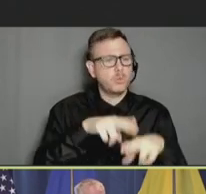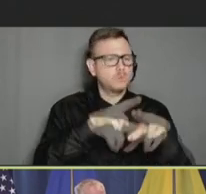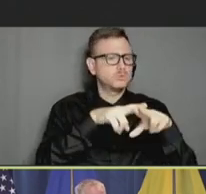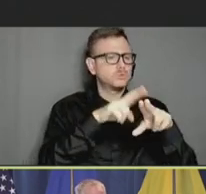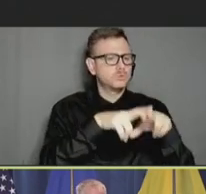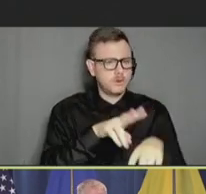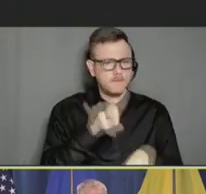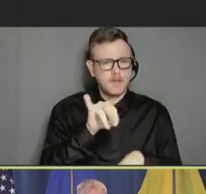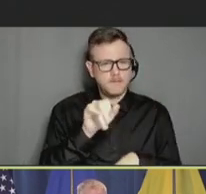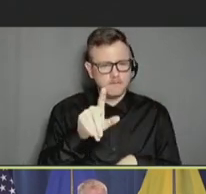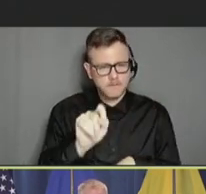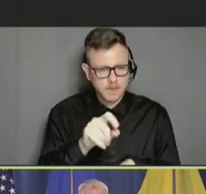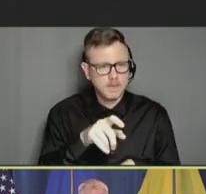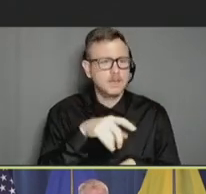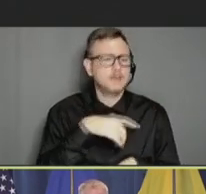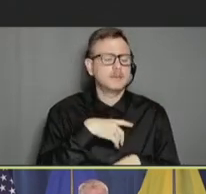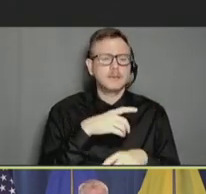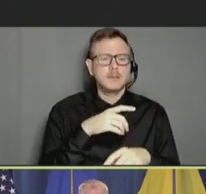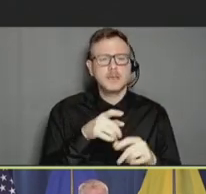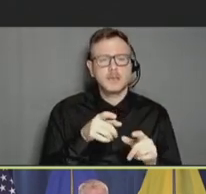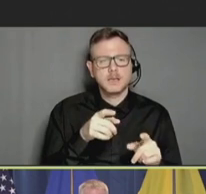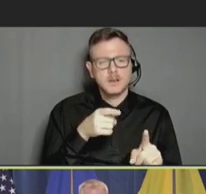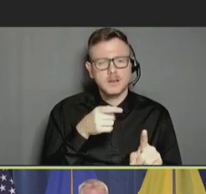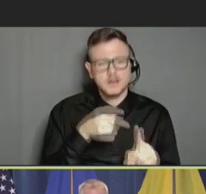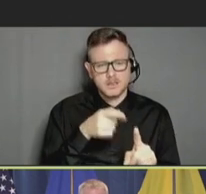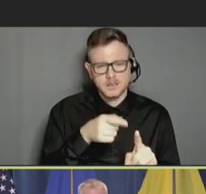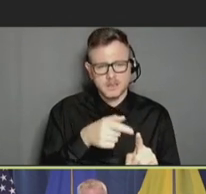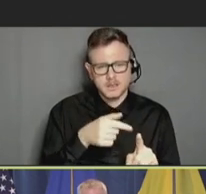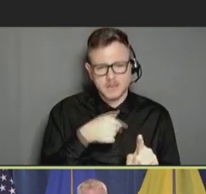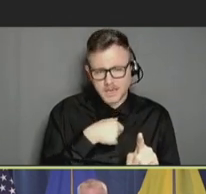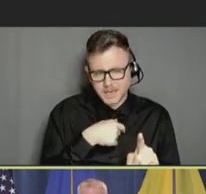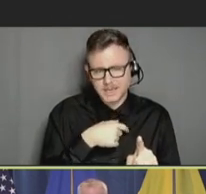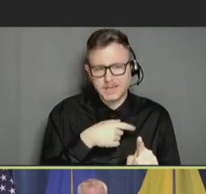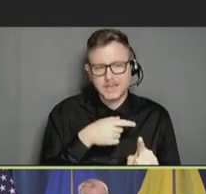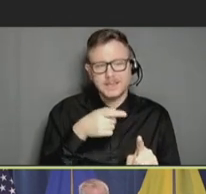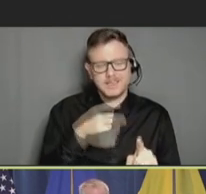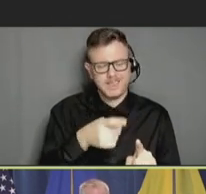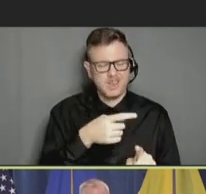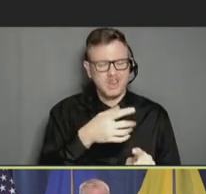Tinnitus and hearing loss. And ischemic stroke following mRNA vaccines.